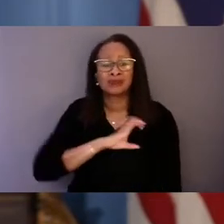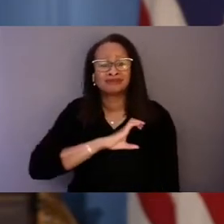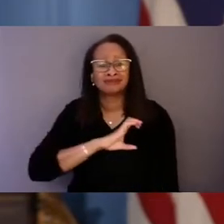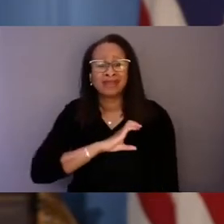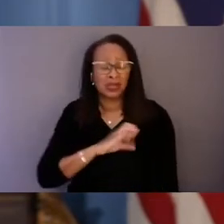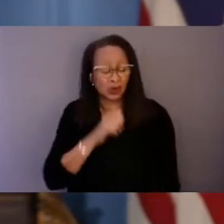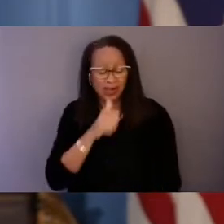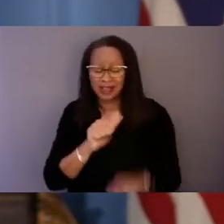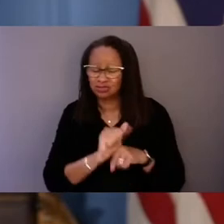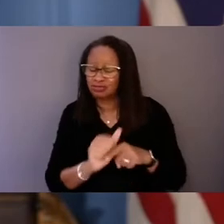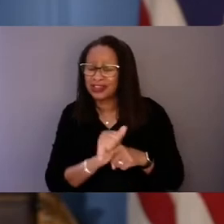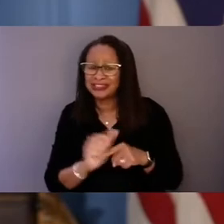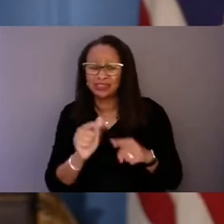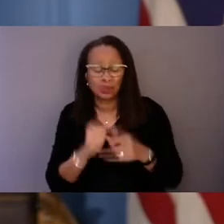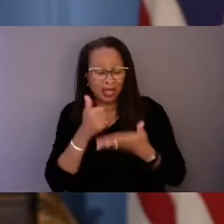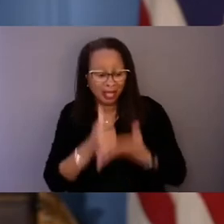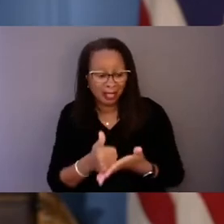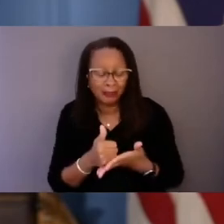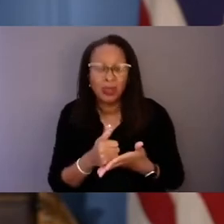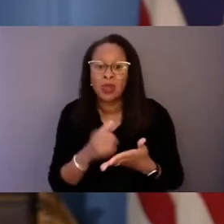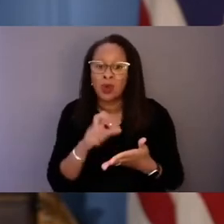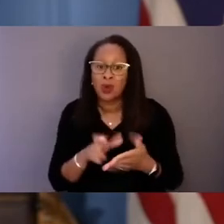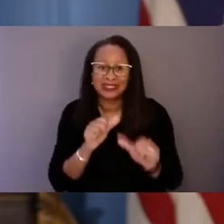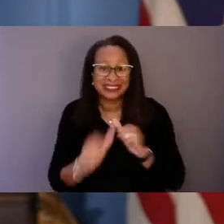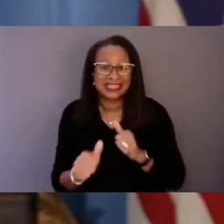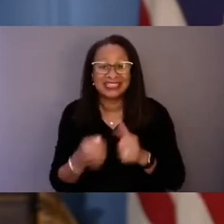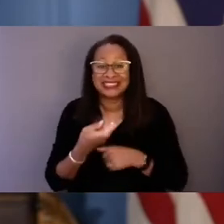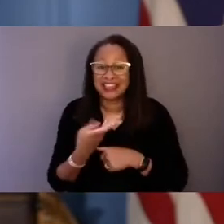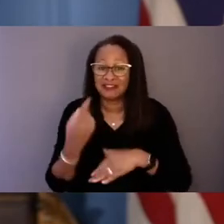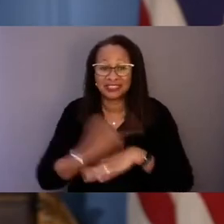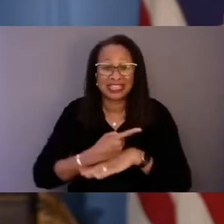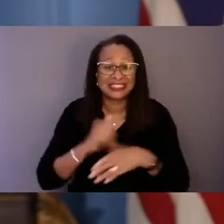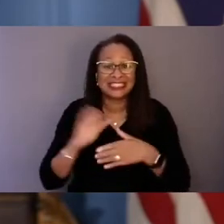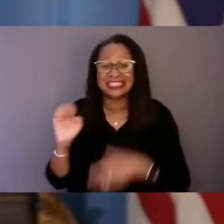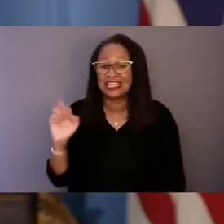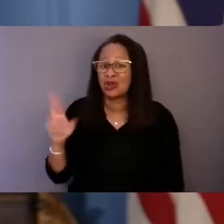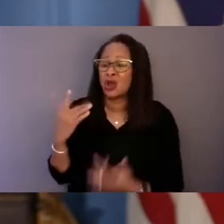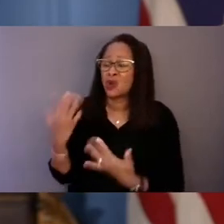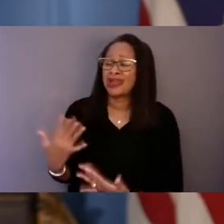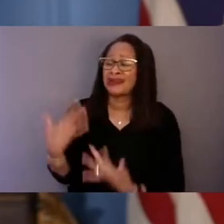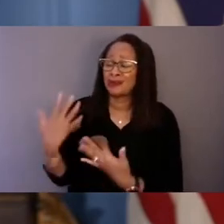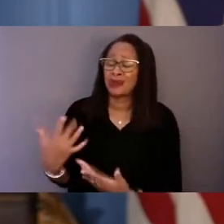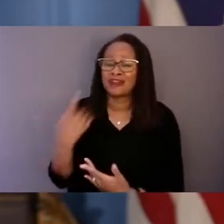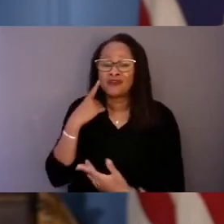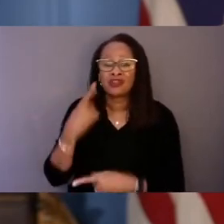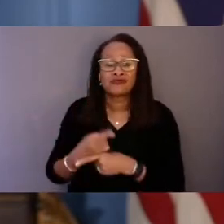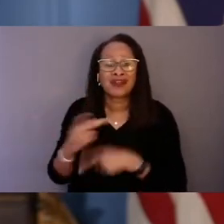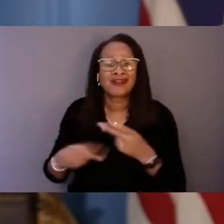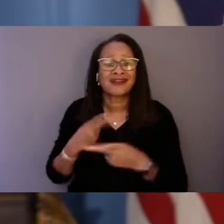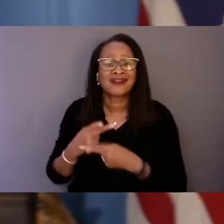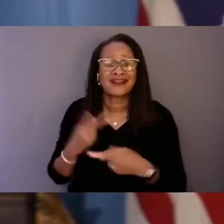or spend days in the ER waiting for the right kind of care. It's especially important that we get this right